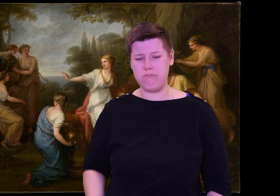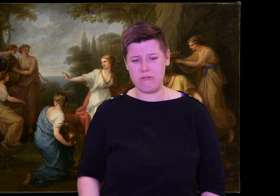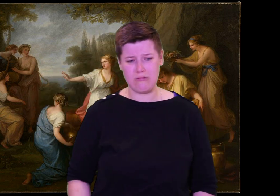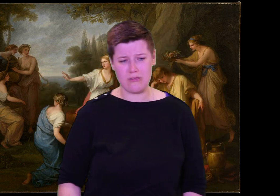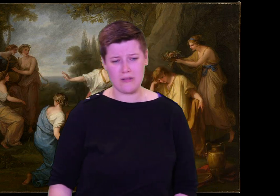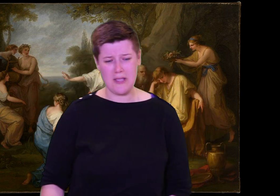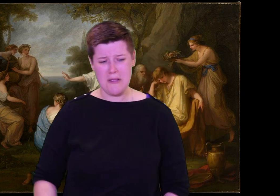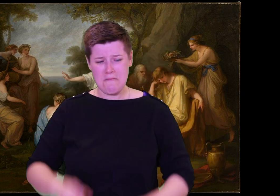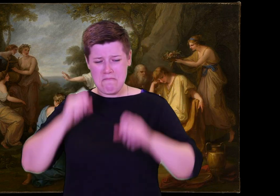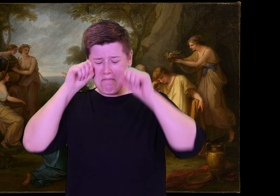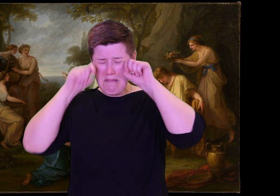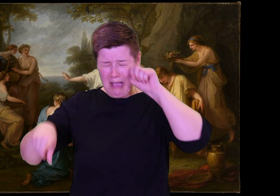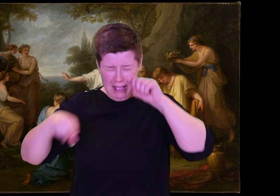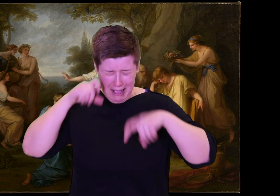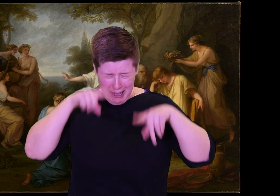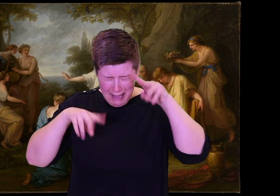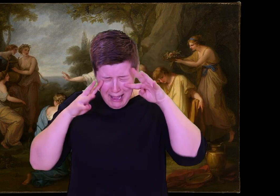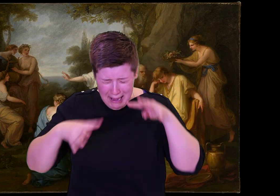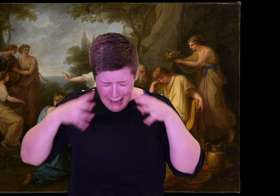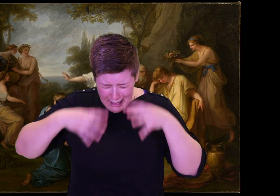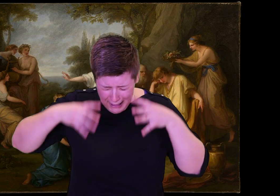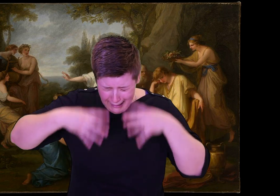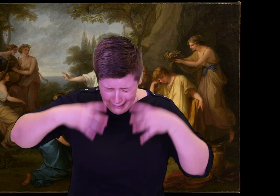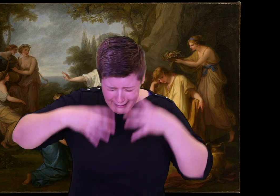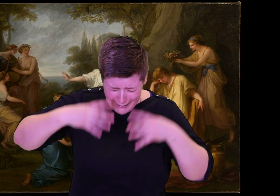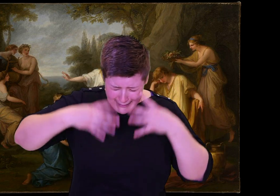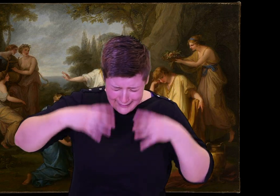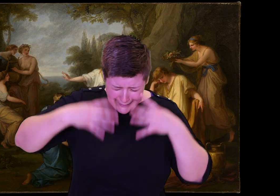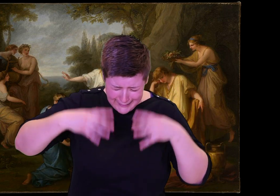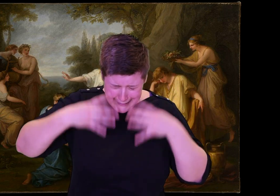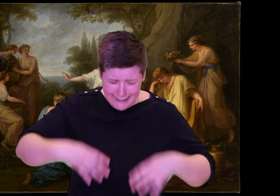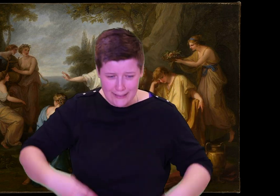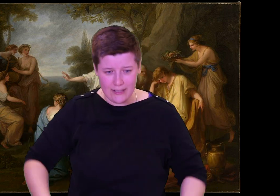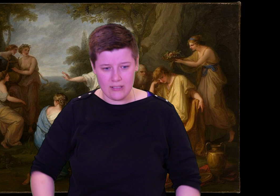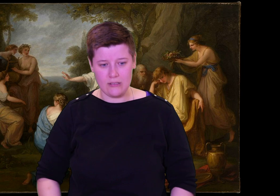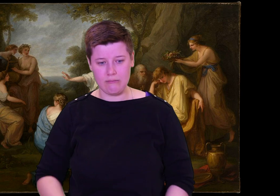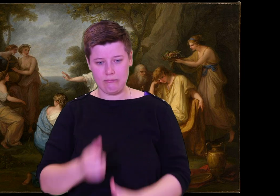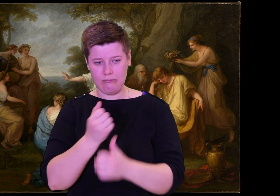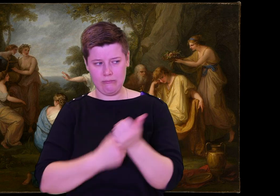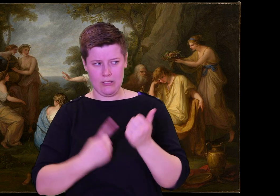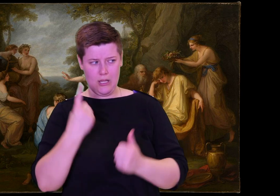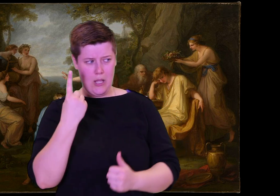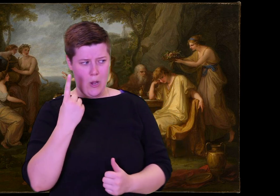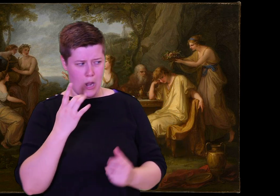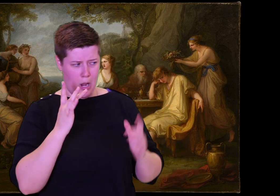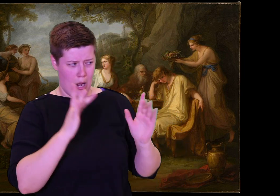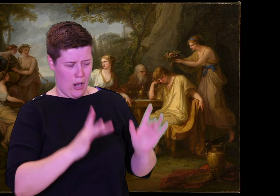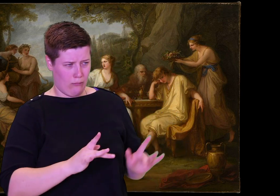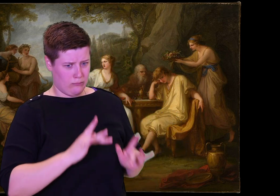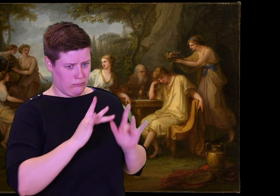hurting me, encouraging these suitors? Oh, if only you Ithacans would eat my